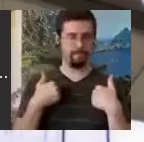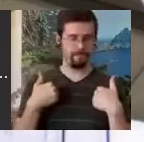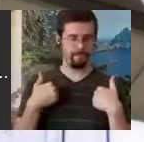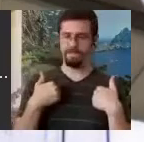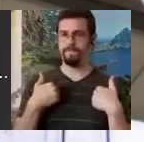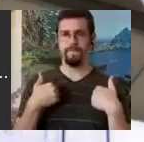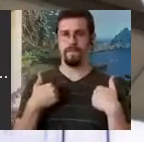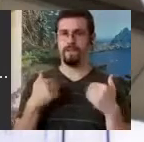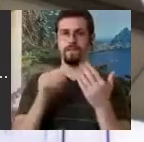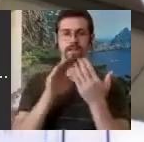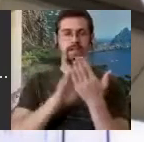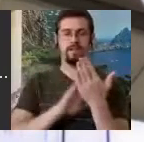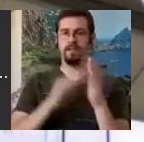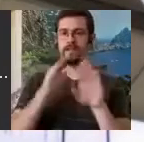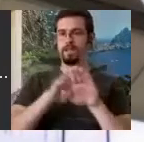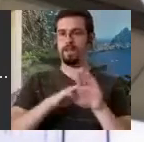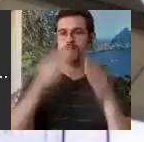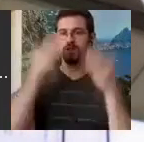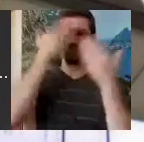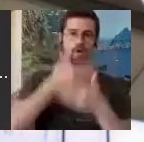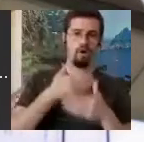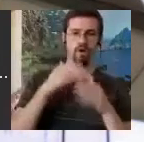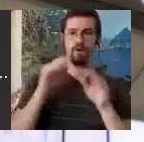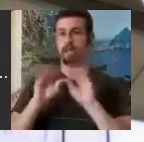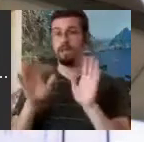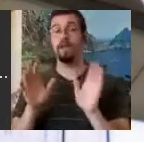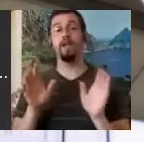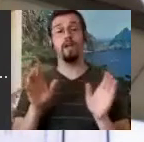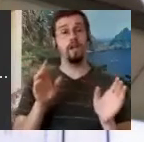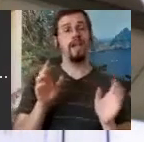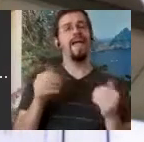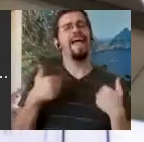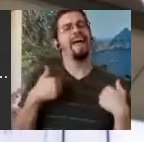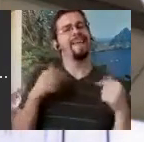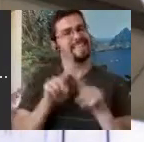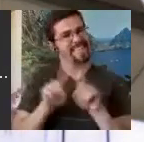light like we have now. Dark and light had a different meaning. I know it's a